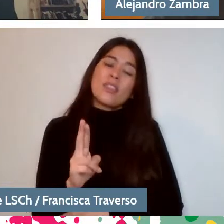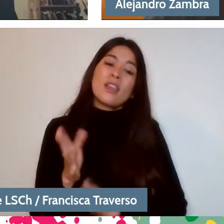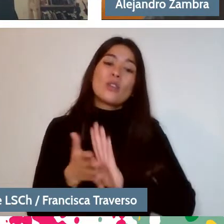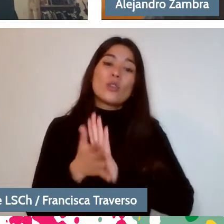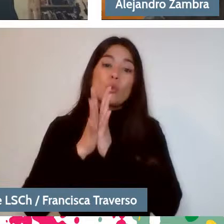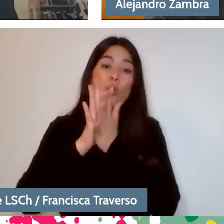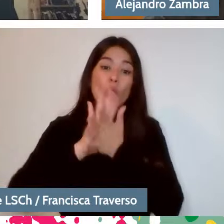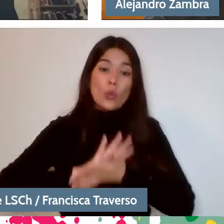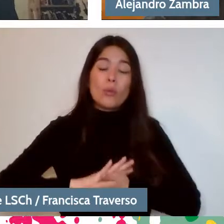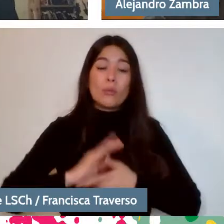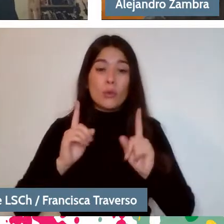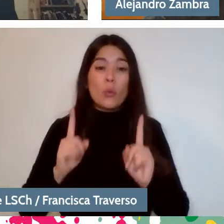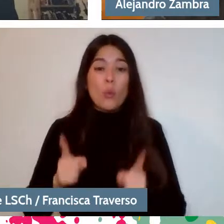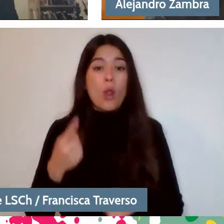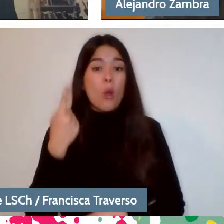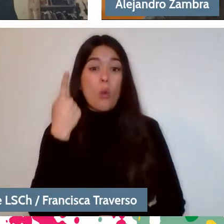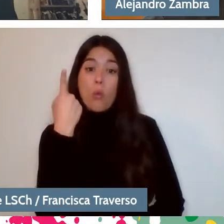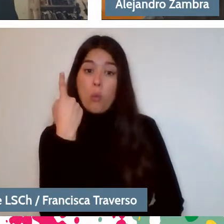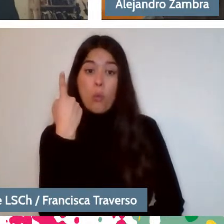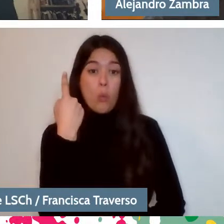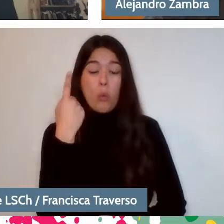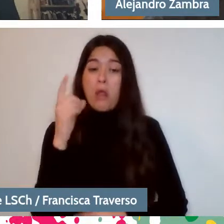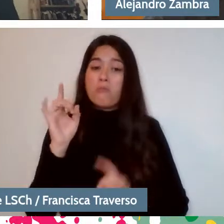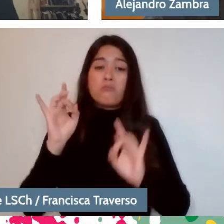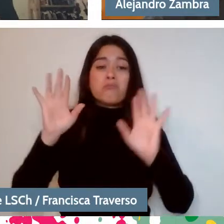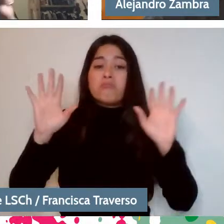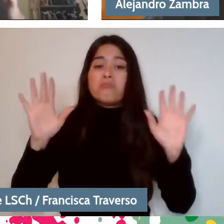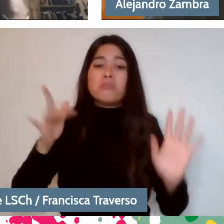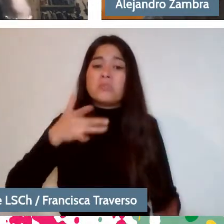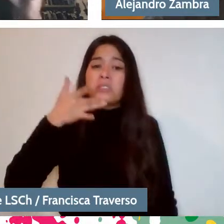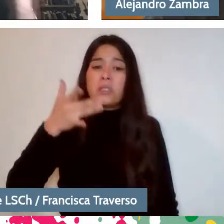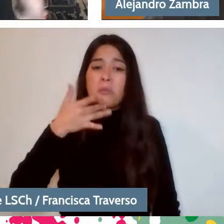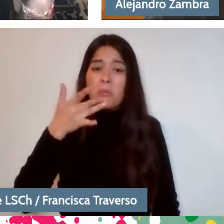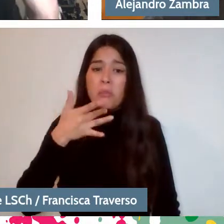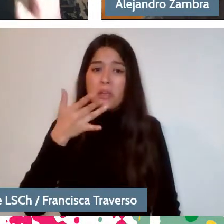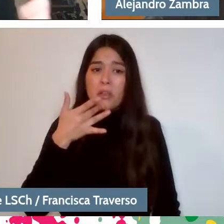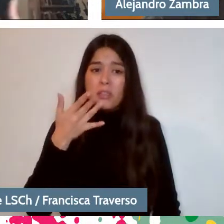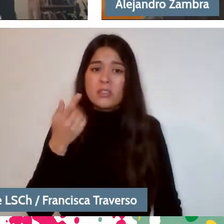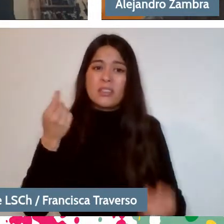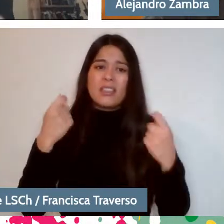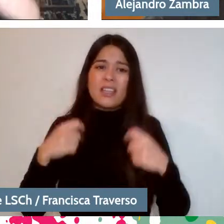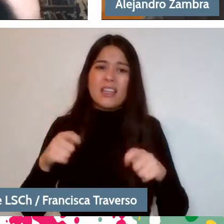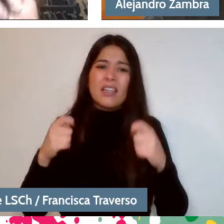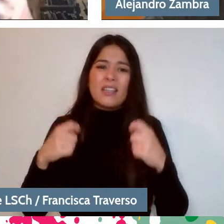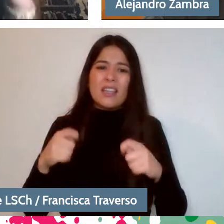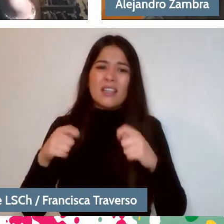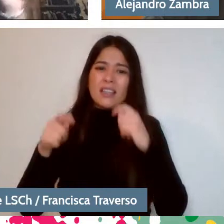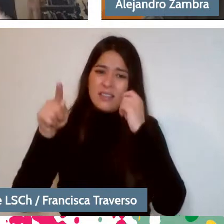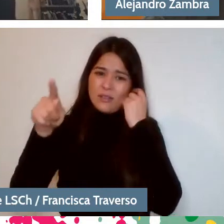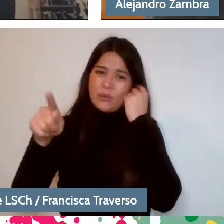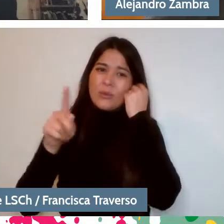but some simple ones and maybe if we try to... You try, sorry, to answer briefly